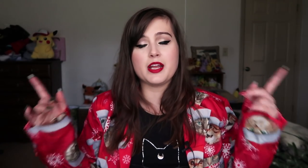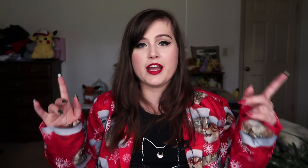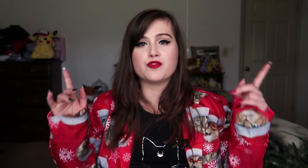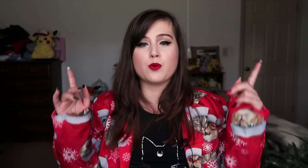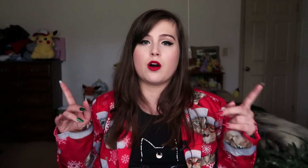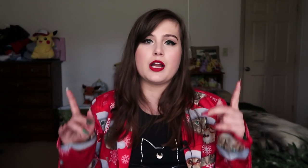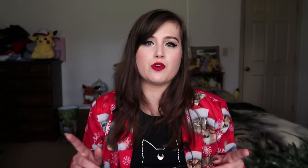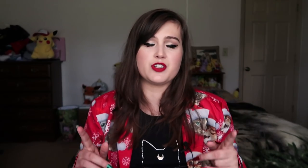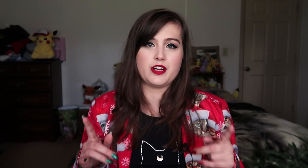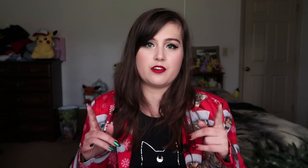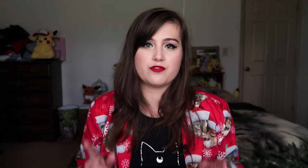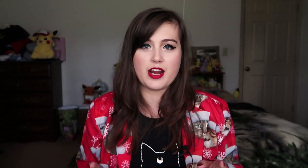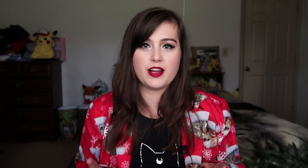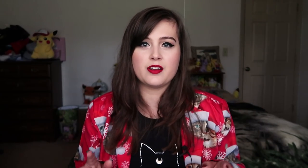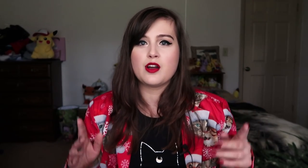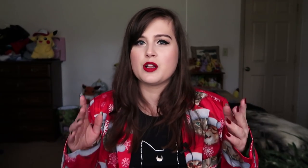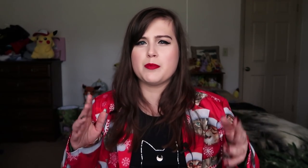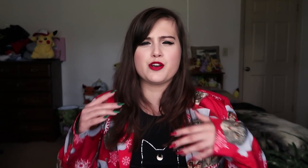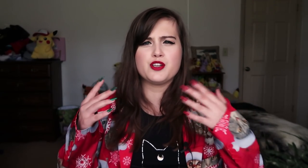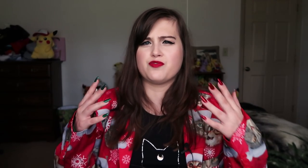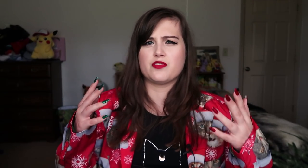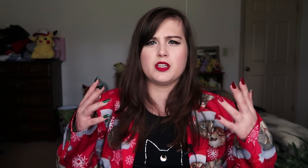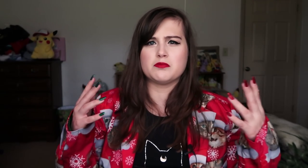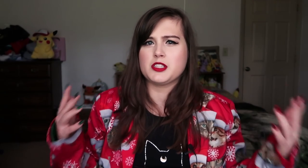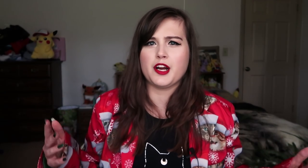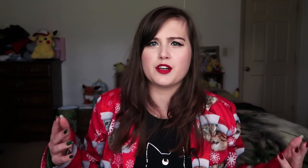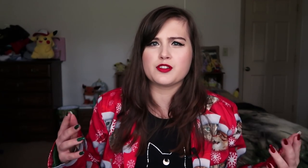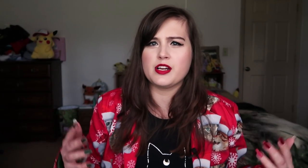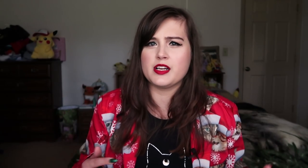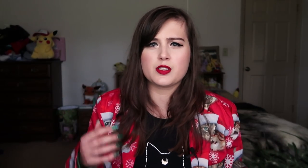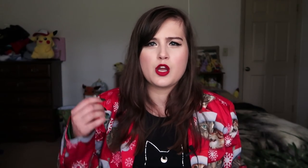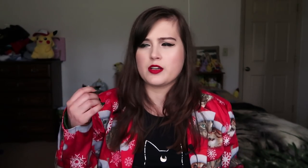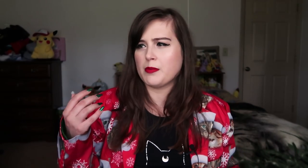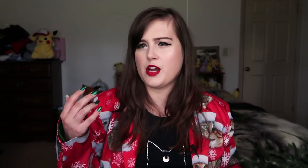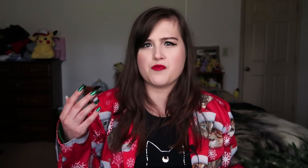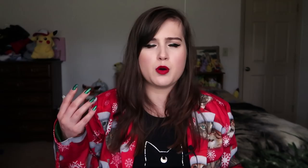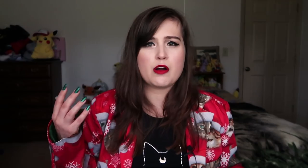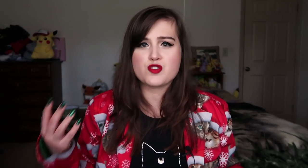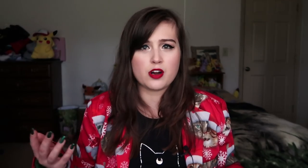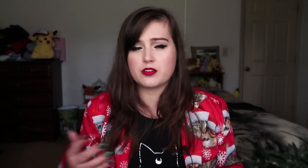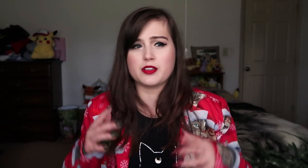If you are a Riverdale fan, let me know who your favorite character is. Tell me how you feel about Cheryl.